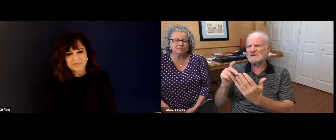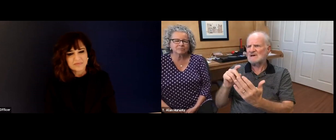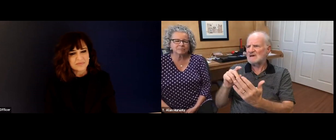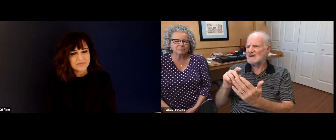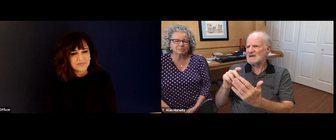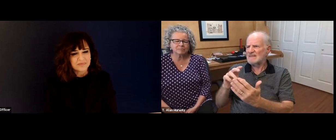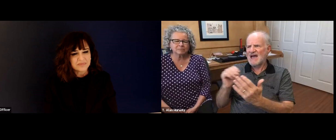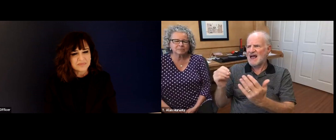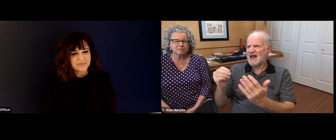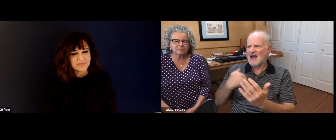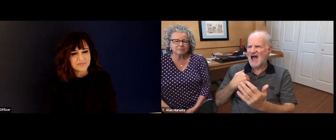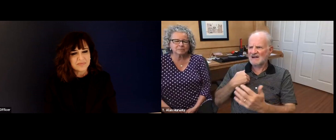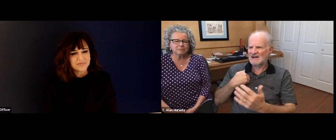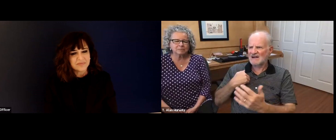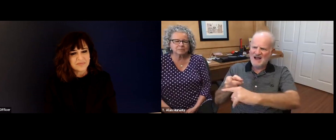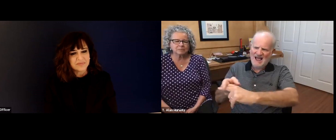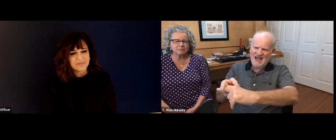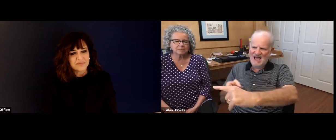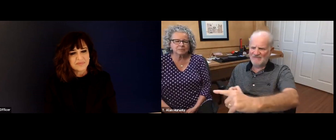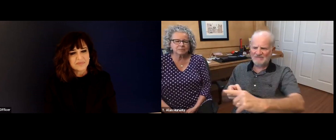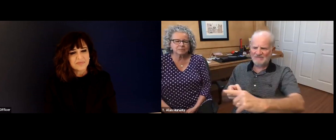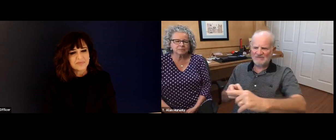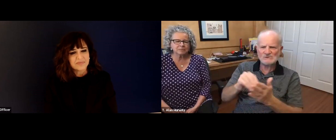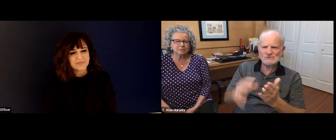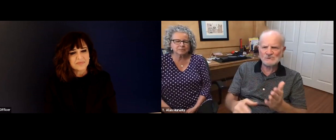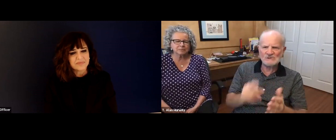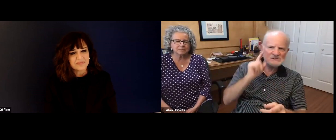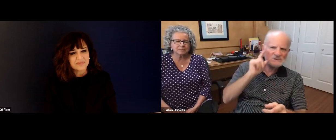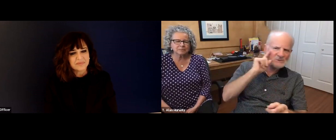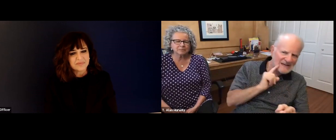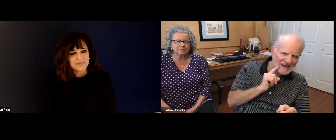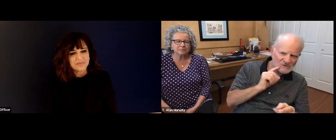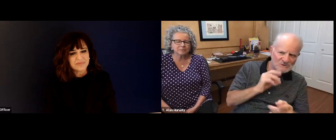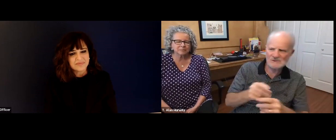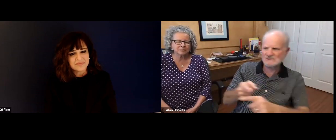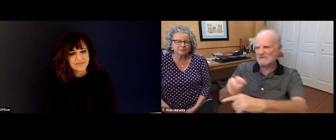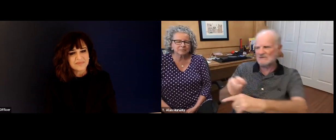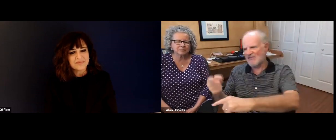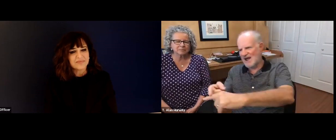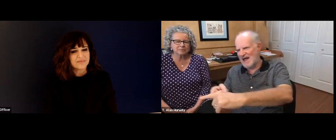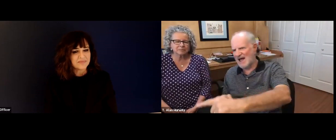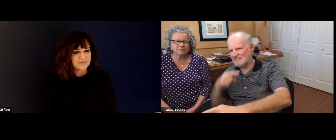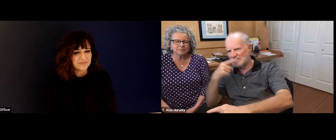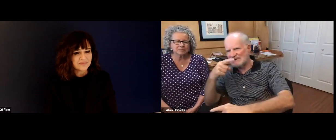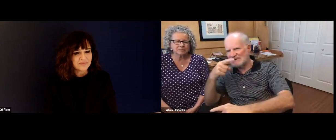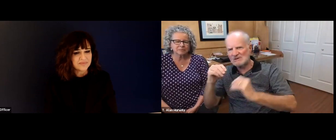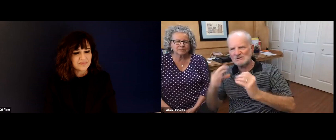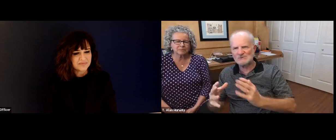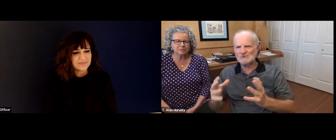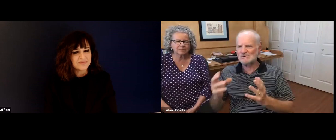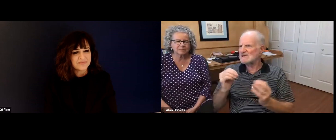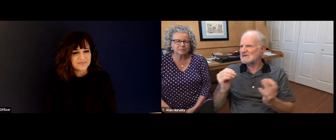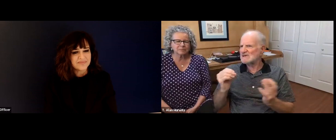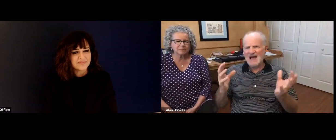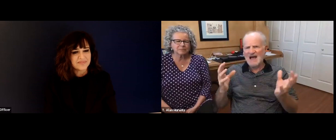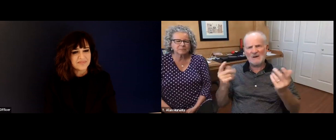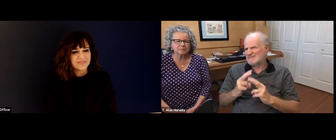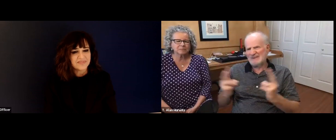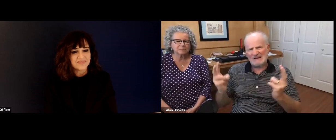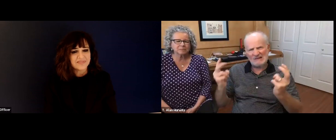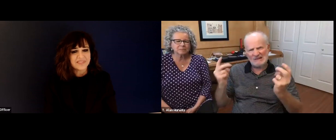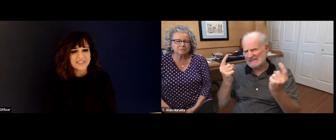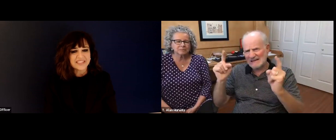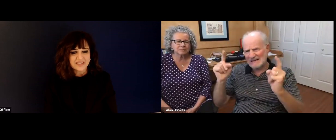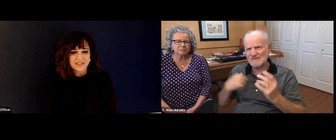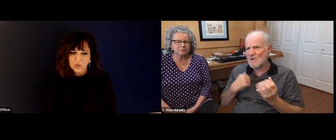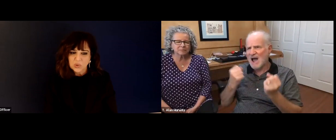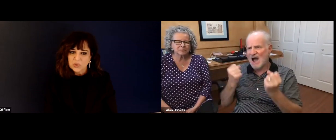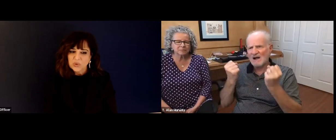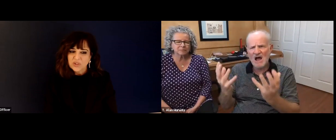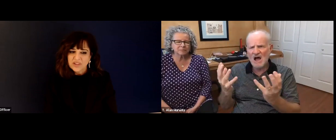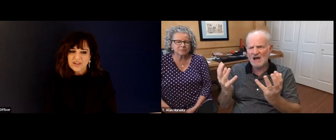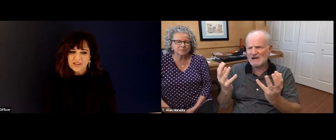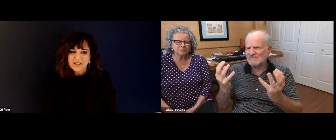at RMIT. It was one of the most successful programs. And about